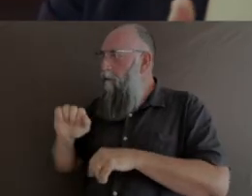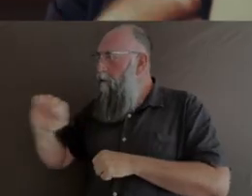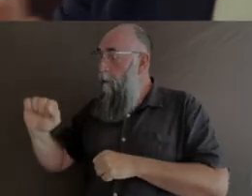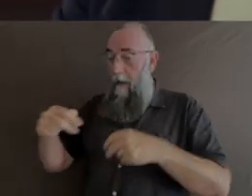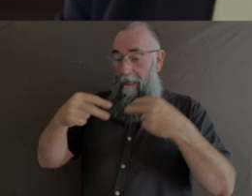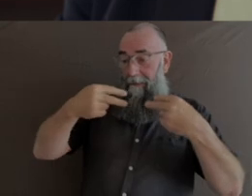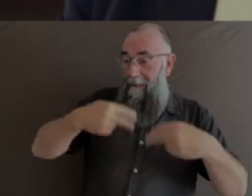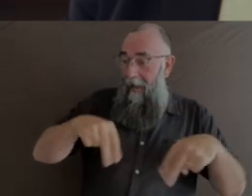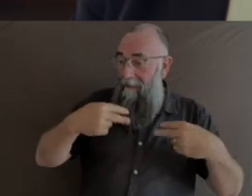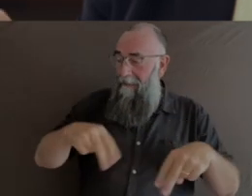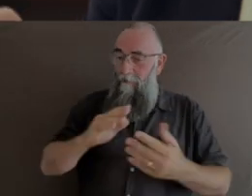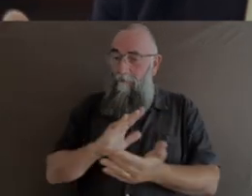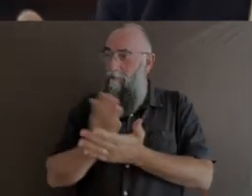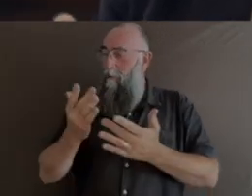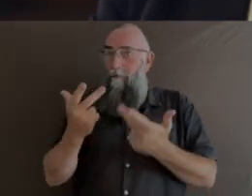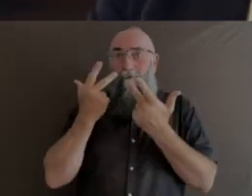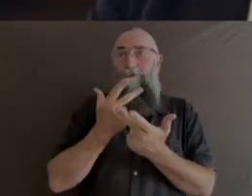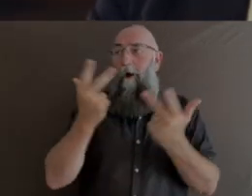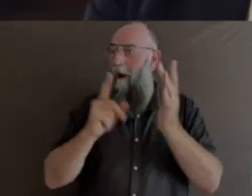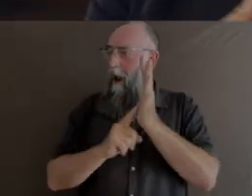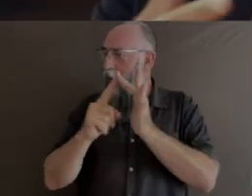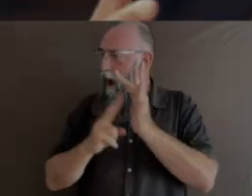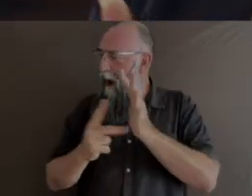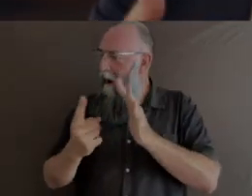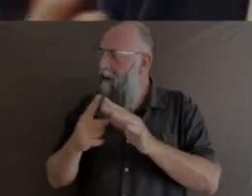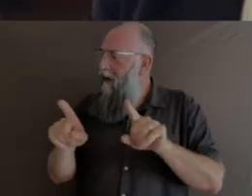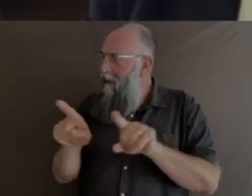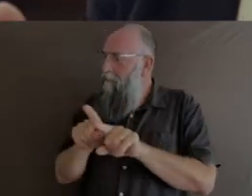in a live performance context, as well as dance on film.